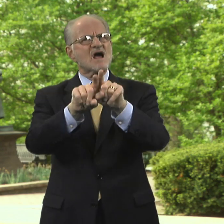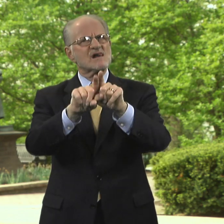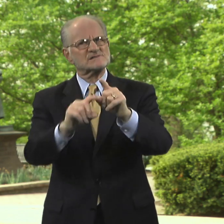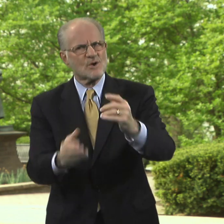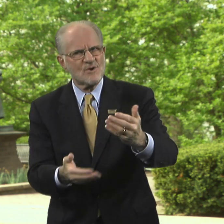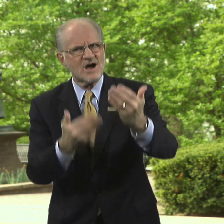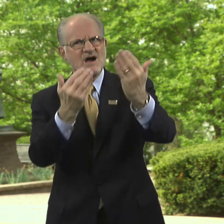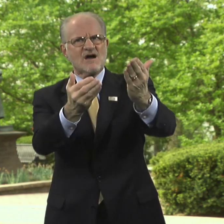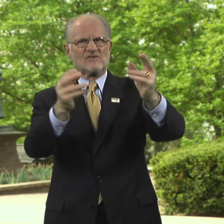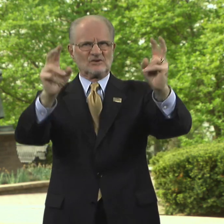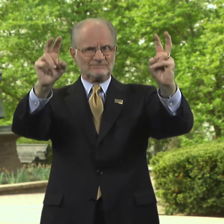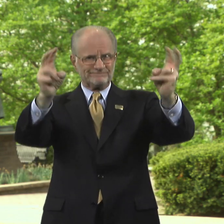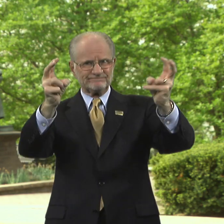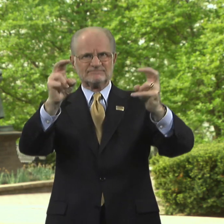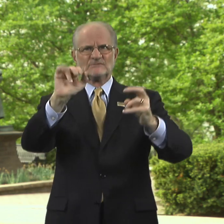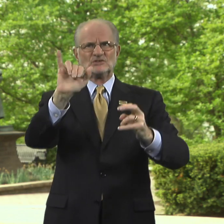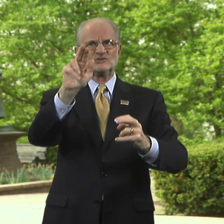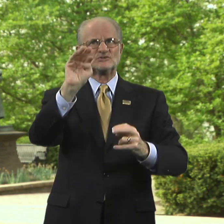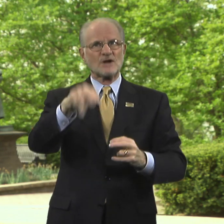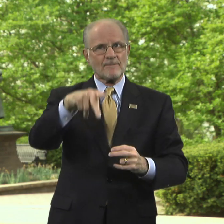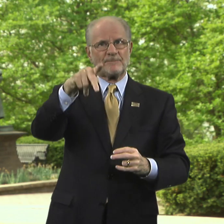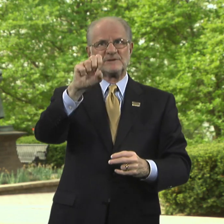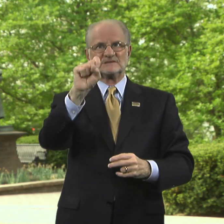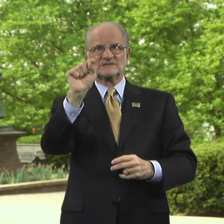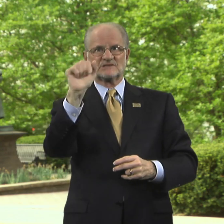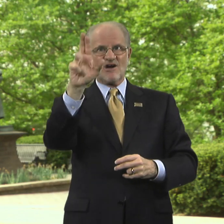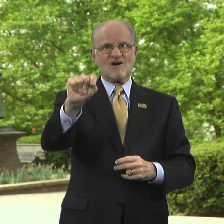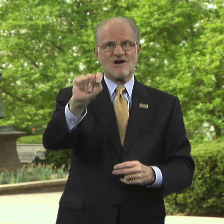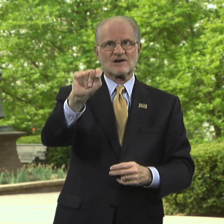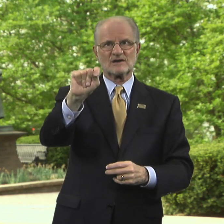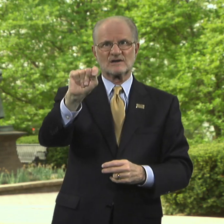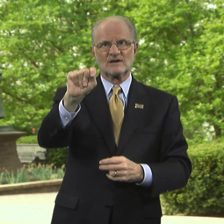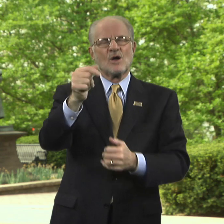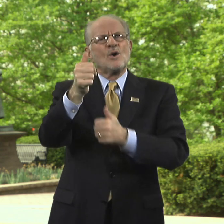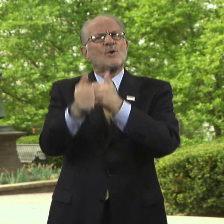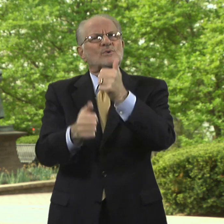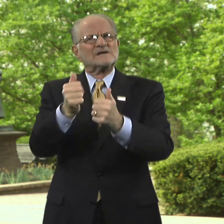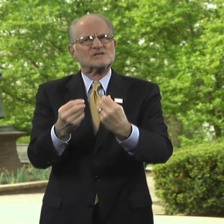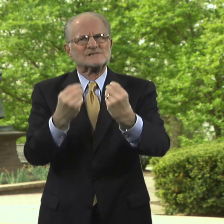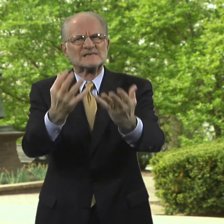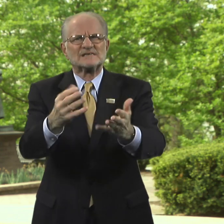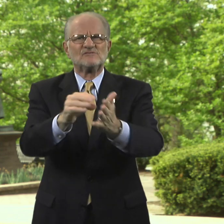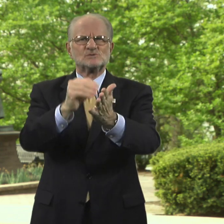We also offer "JumpStart" which gives students